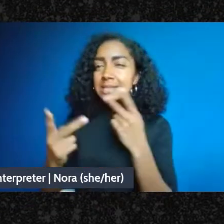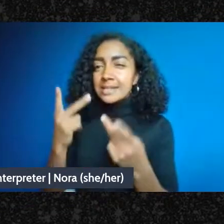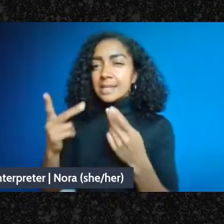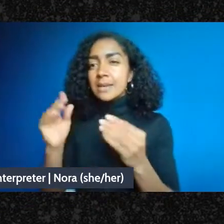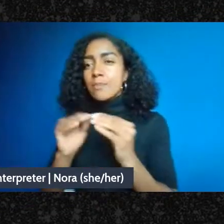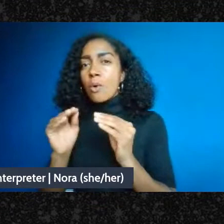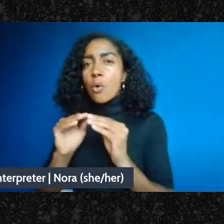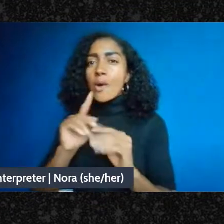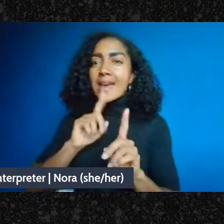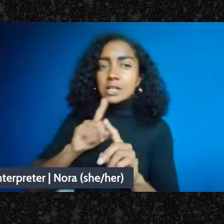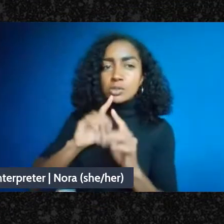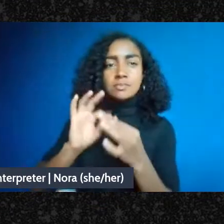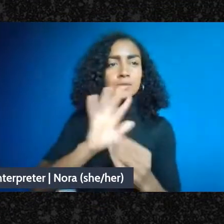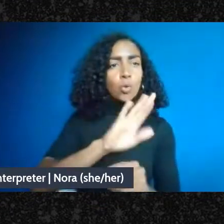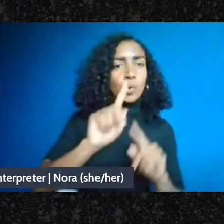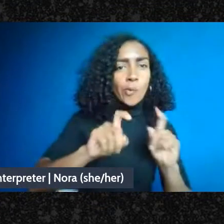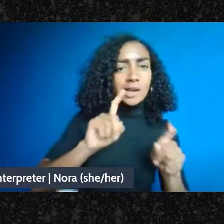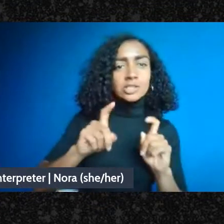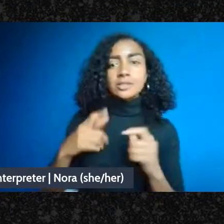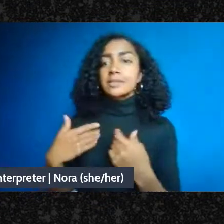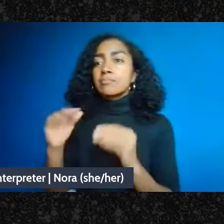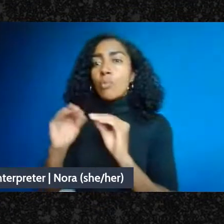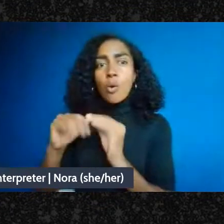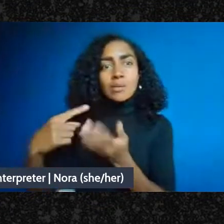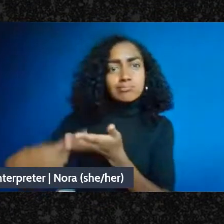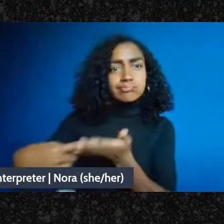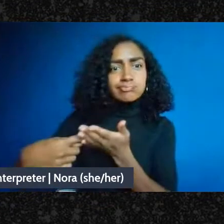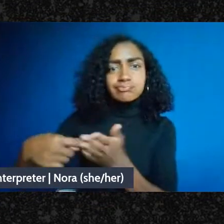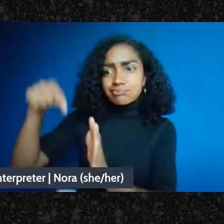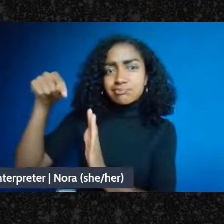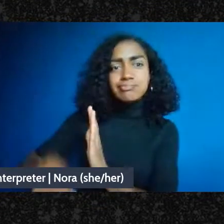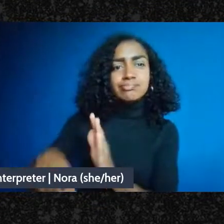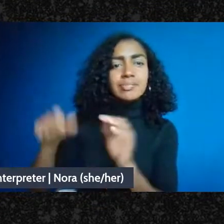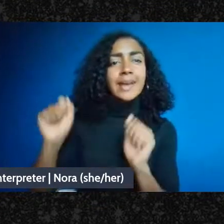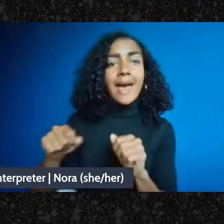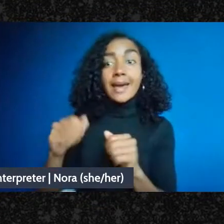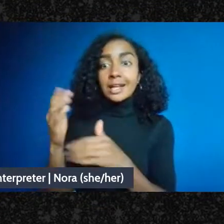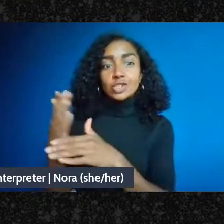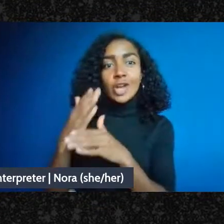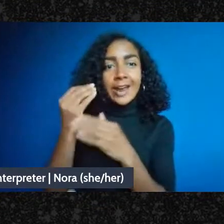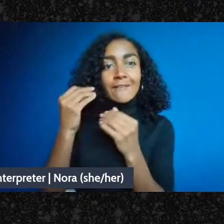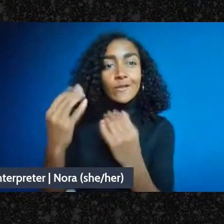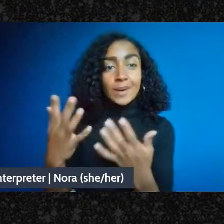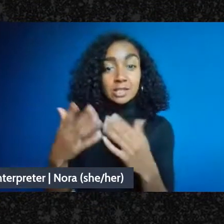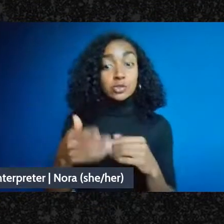and share information. So that'll be another thing you can email BCRW about if you want to be added.